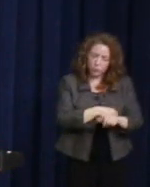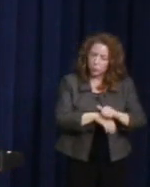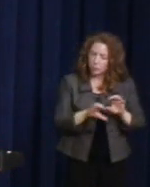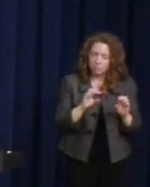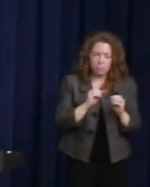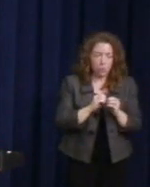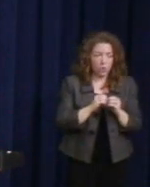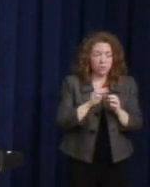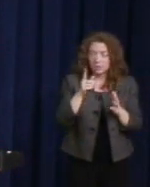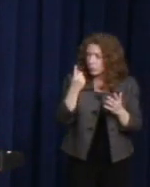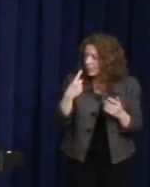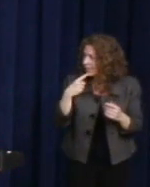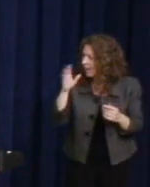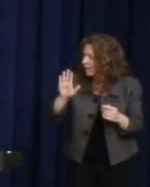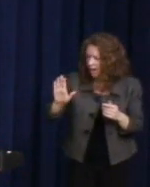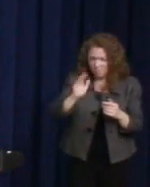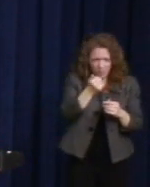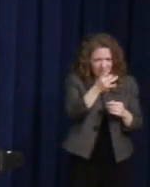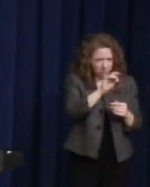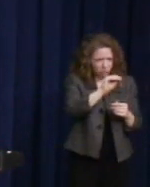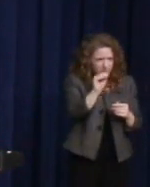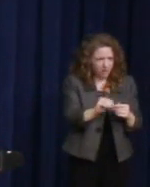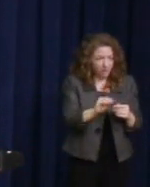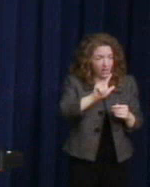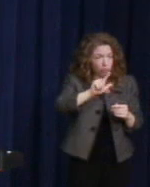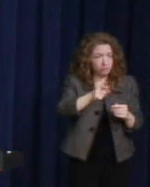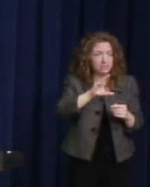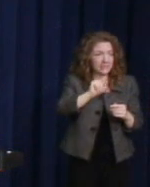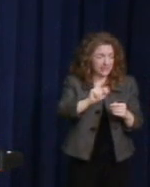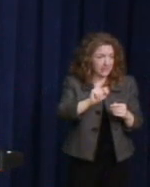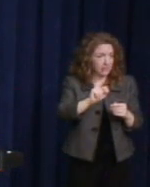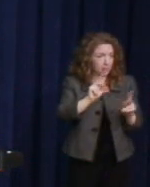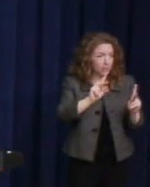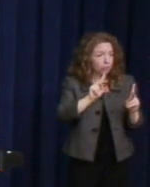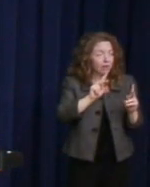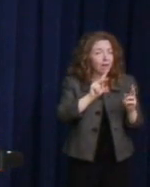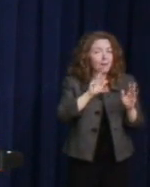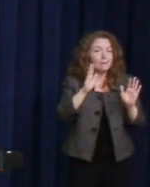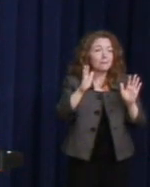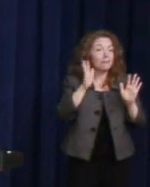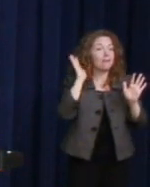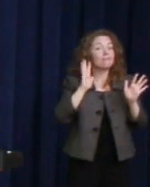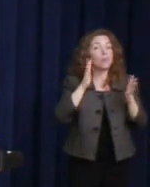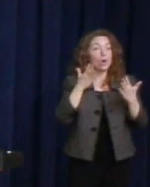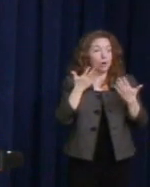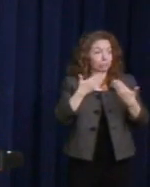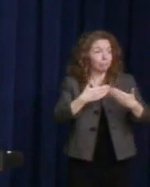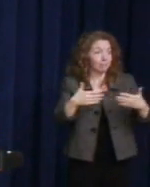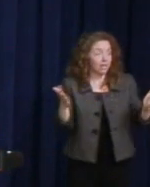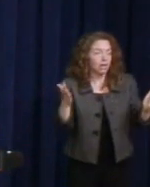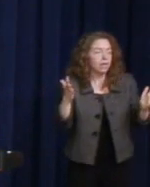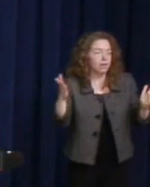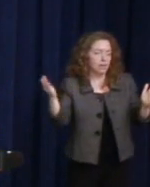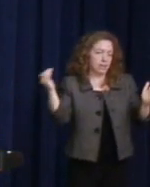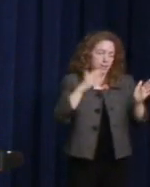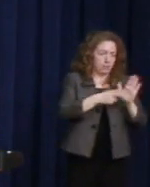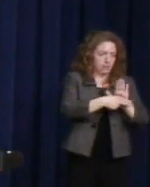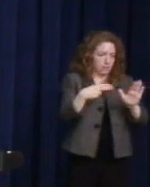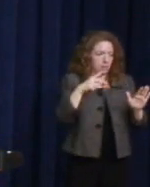LGBT population has been re-criminalized in the last year because of who they love.